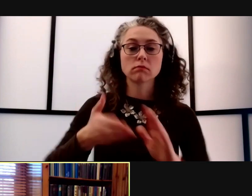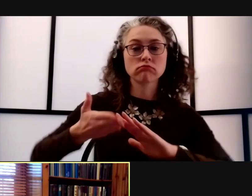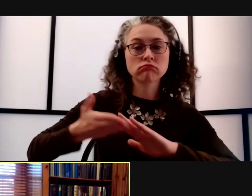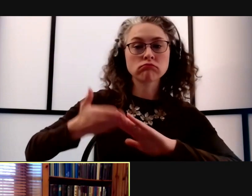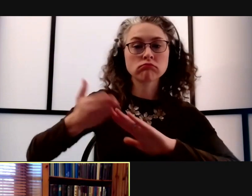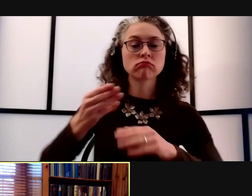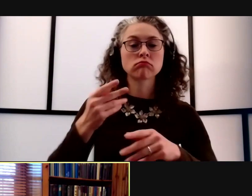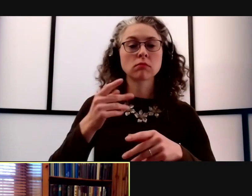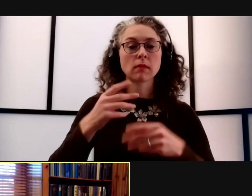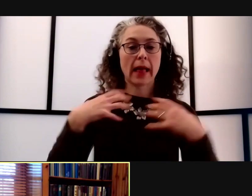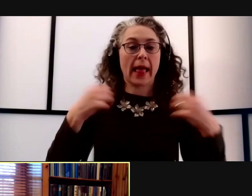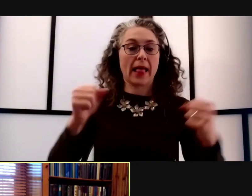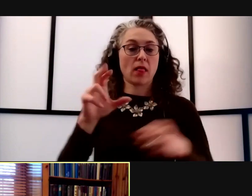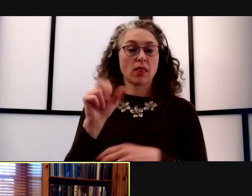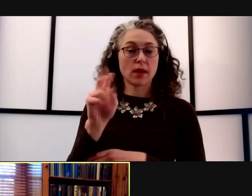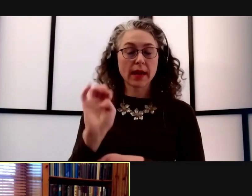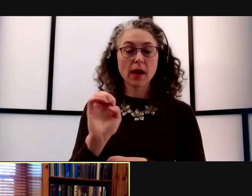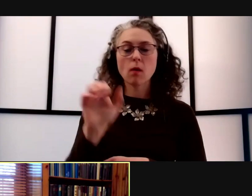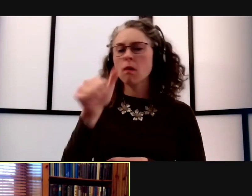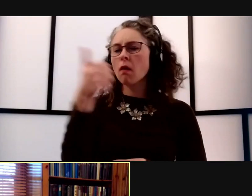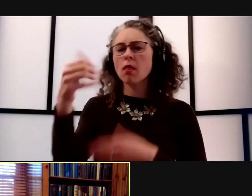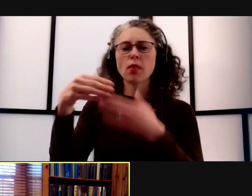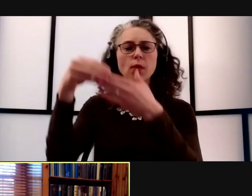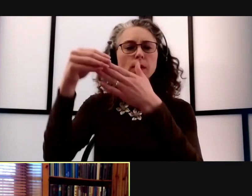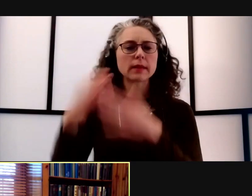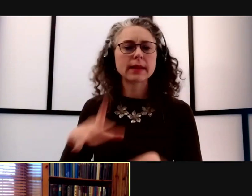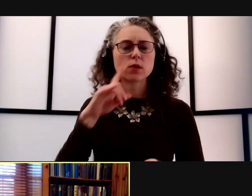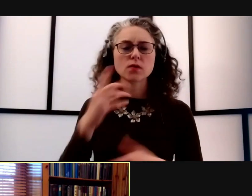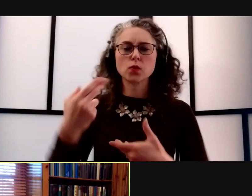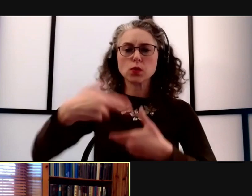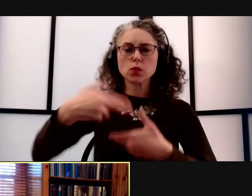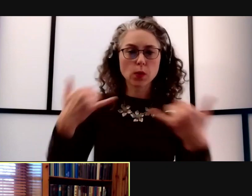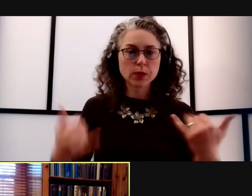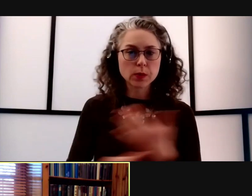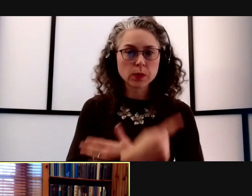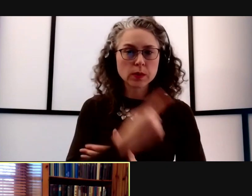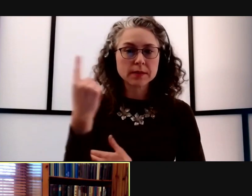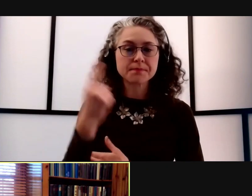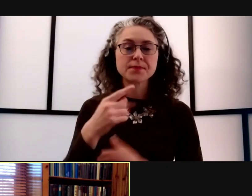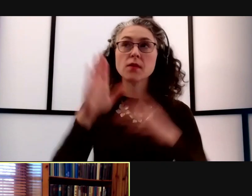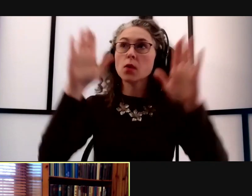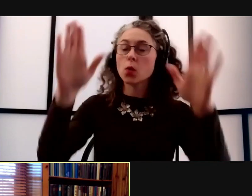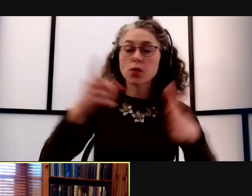and to all the other luthiers of the campus for joining us today and have a good weekend everybody.